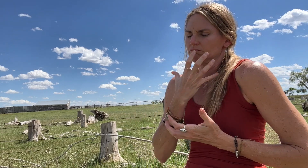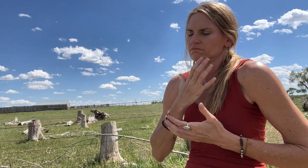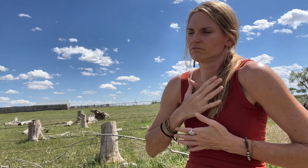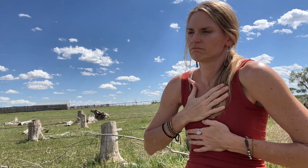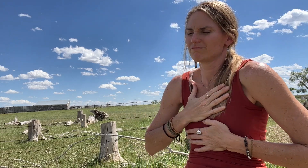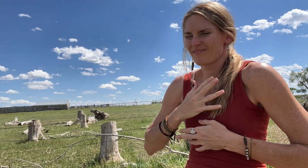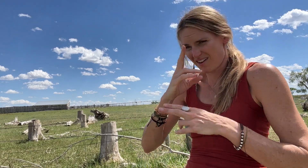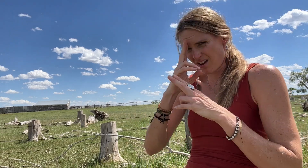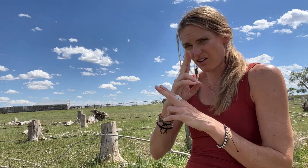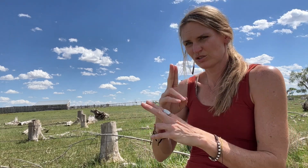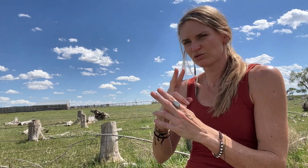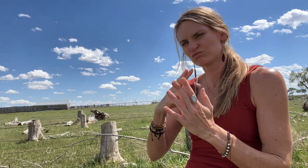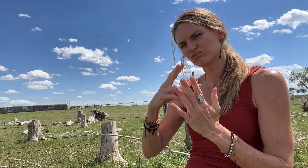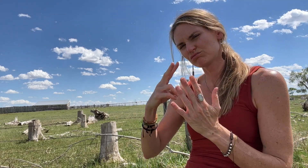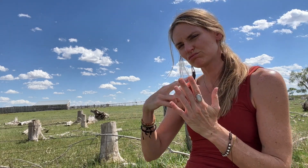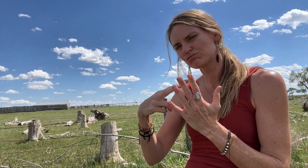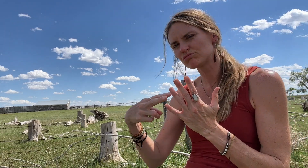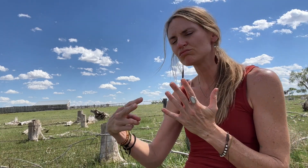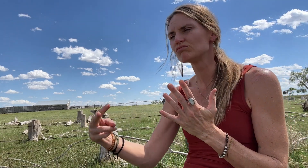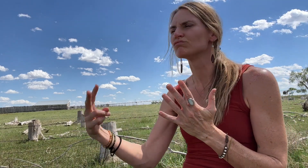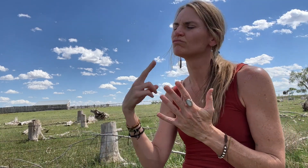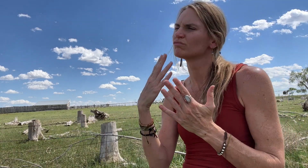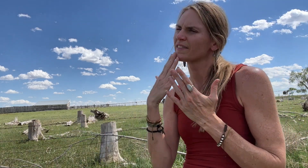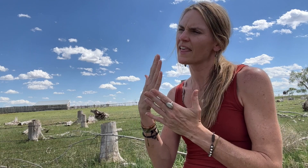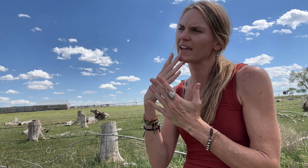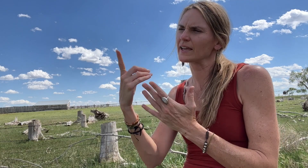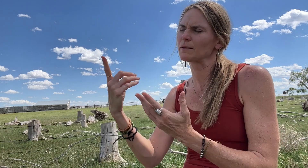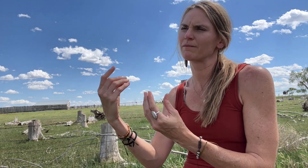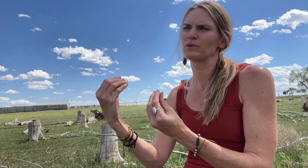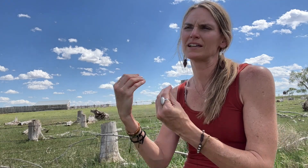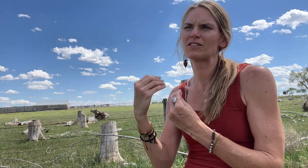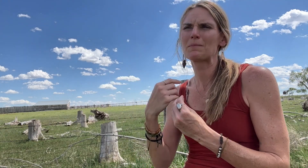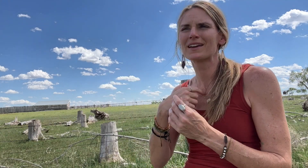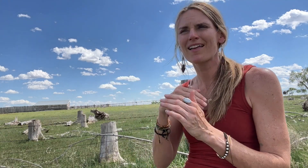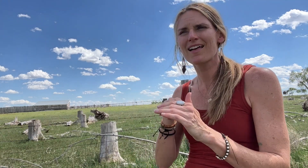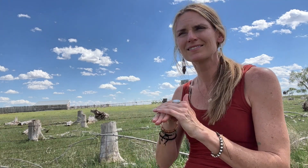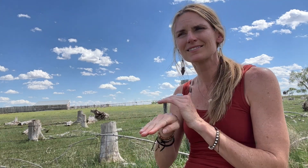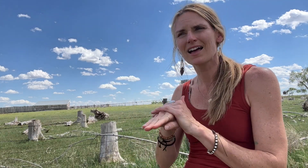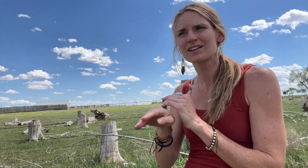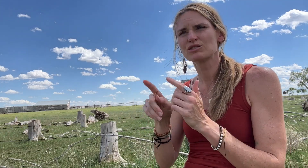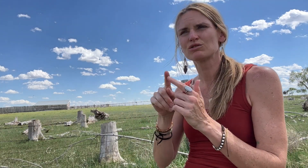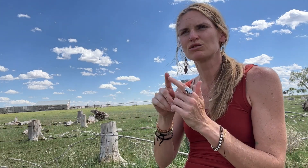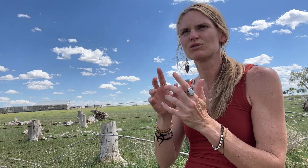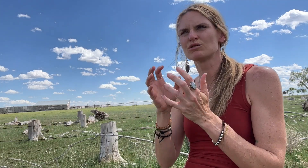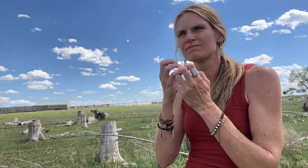manuscript, and thanked him for giving me access